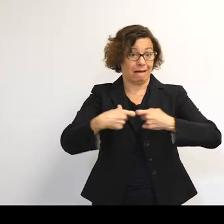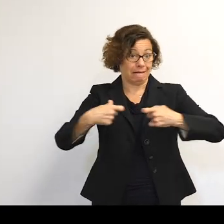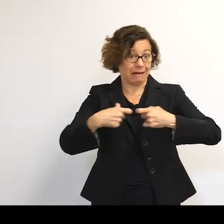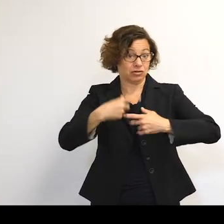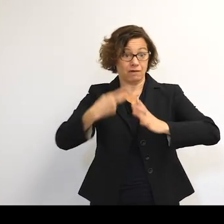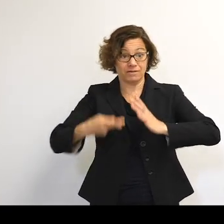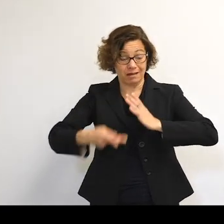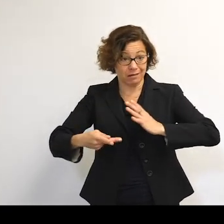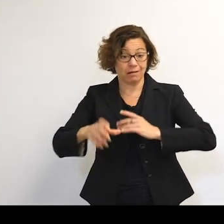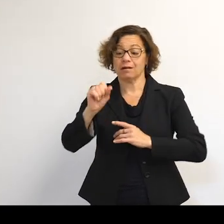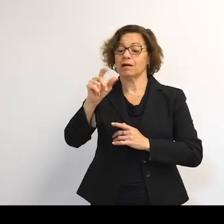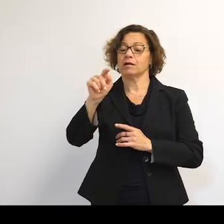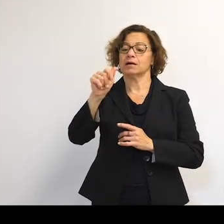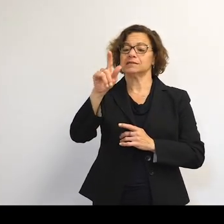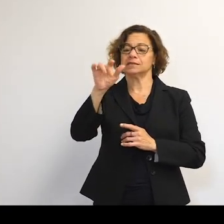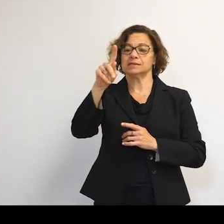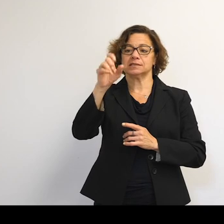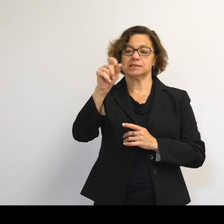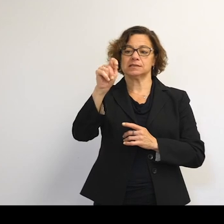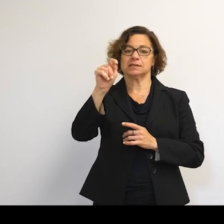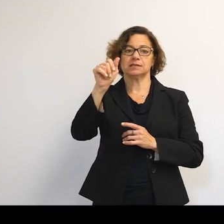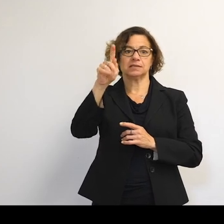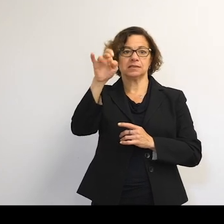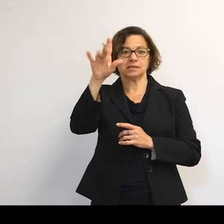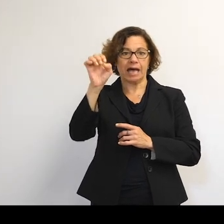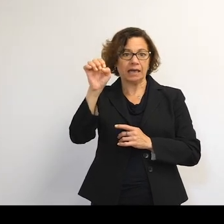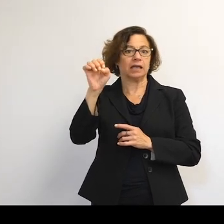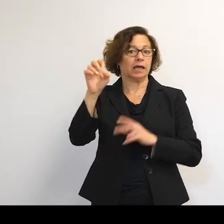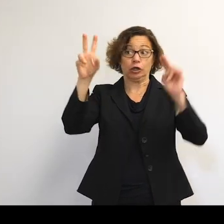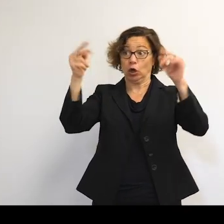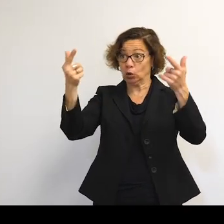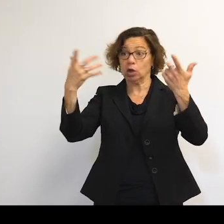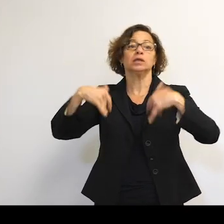The satellite will keep following its path, whether it's working or not. This is important.